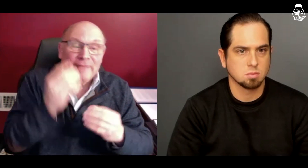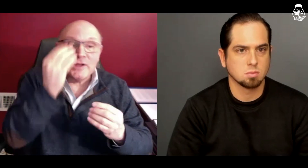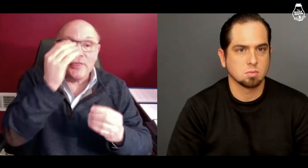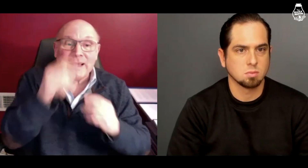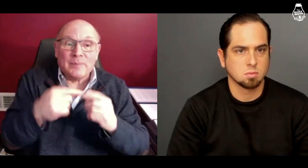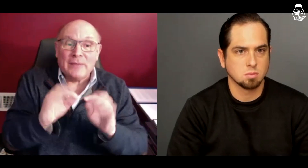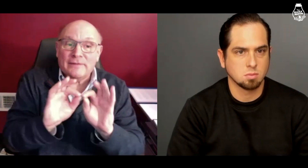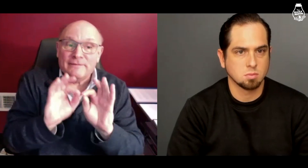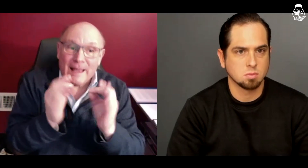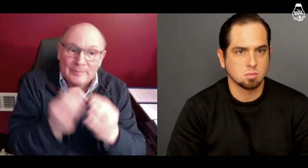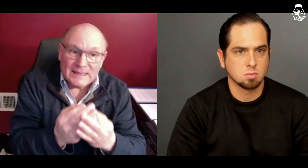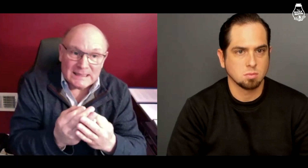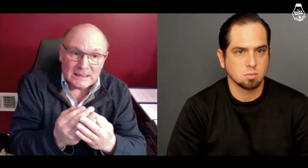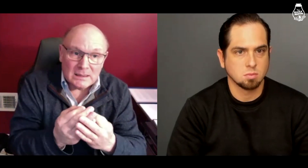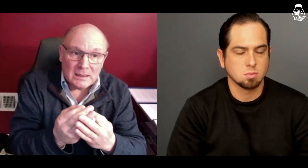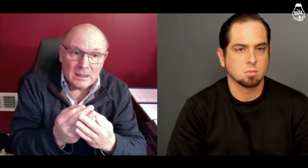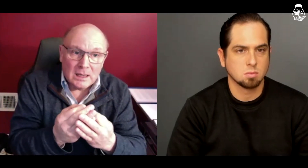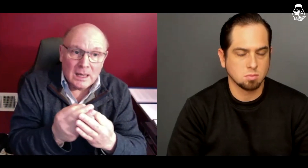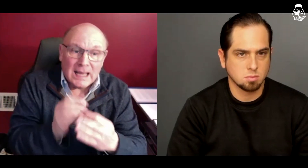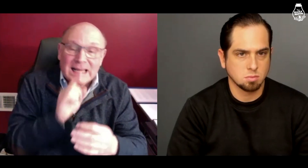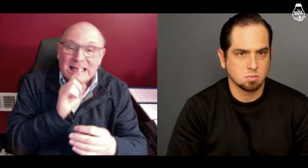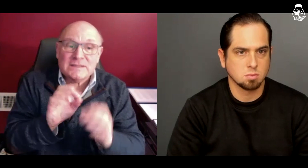You have to think about the family,